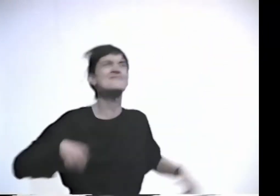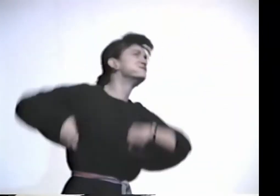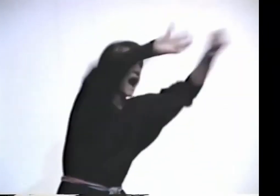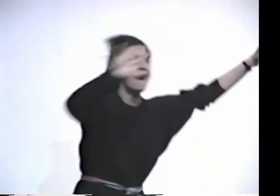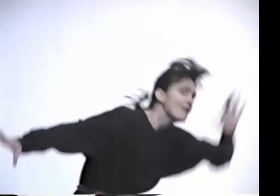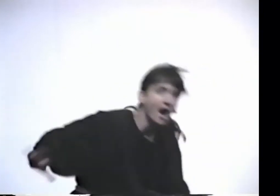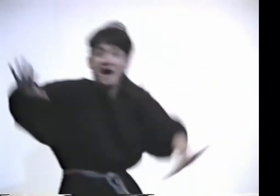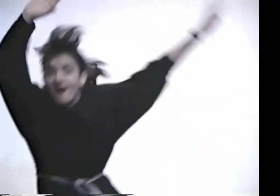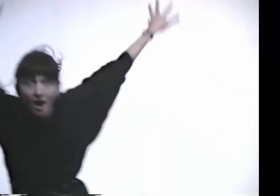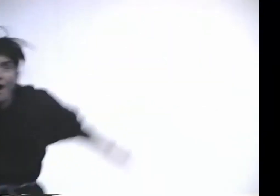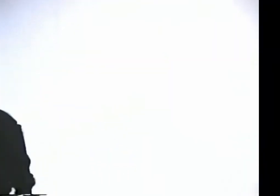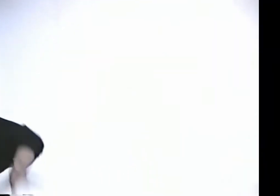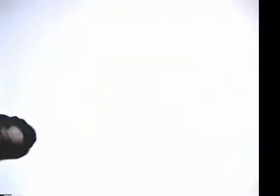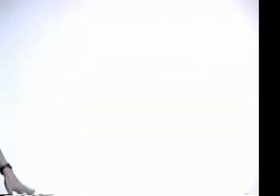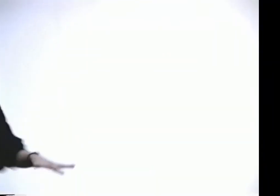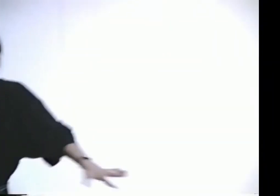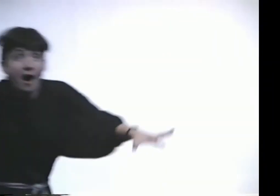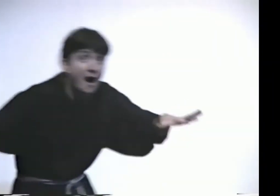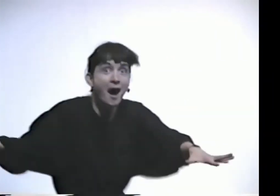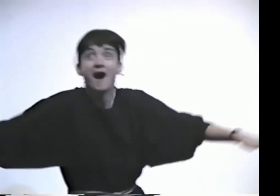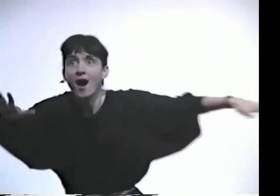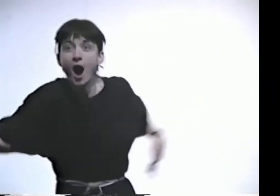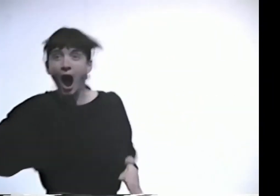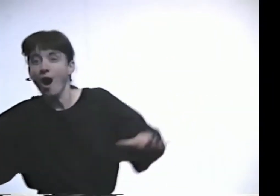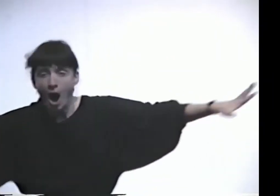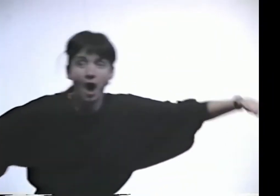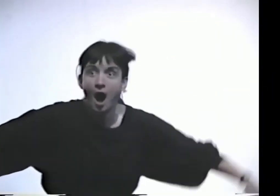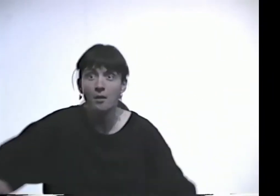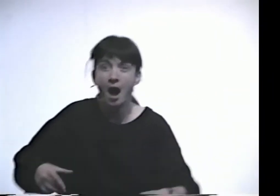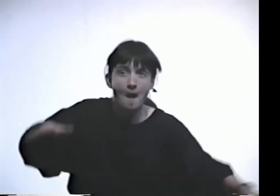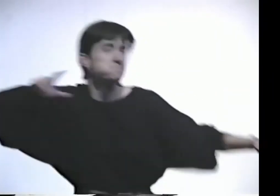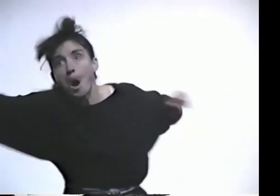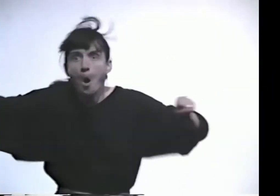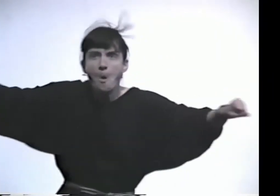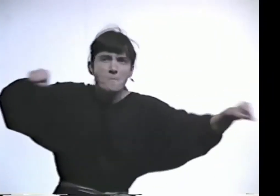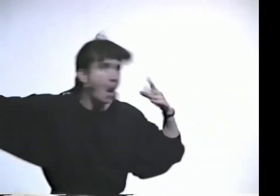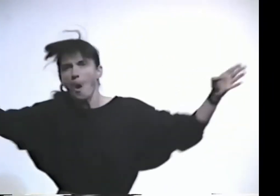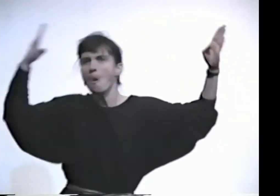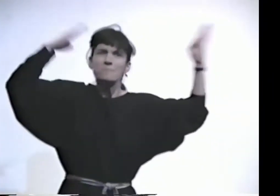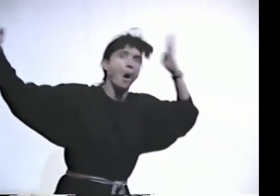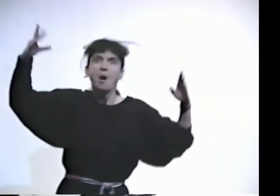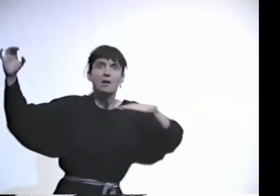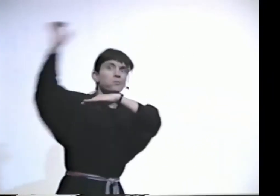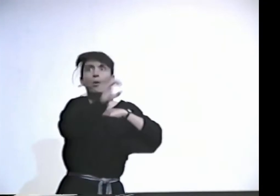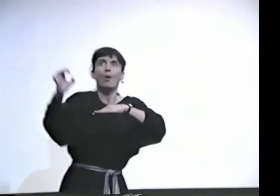[PANTING] 1, 2, 3, 4, 5. AND I RAN, RAN TO THE WINDOW, AND THERE SHE WAS, THE WALLS SHAKING,